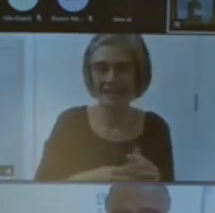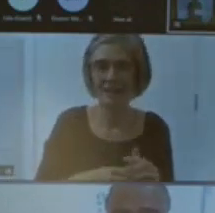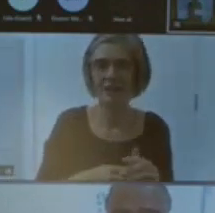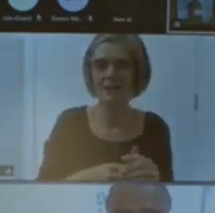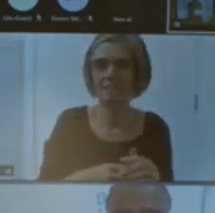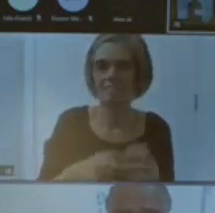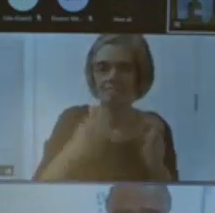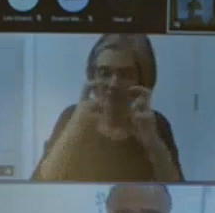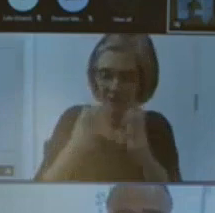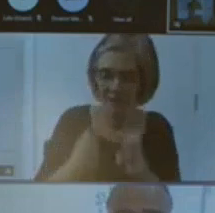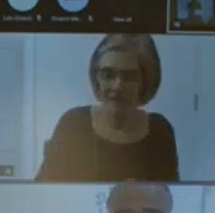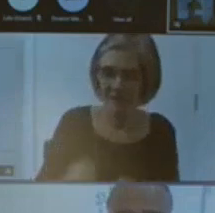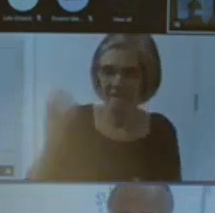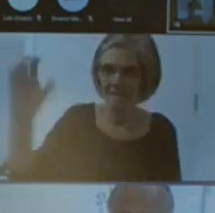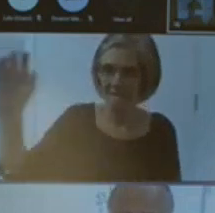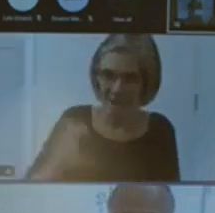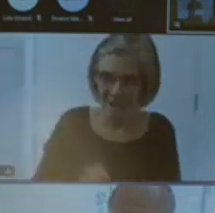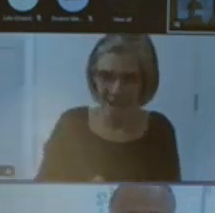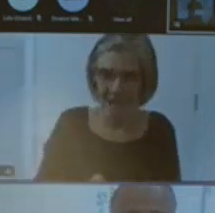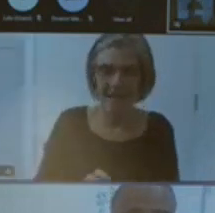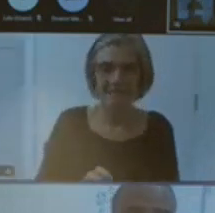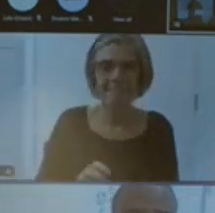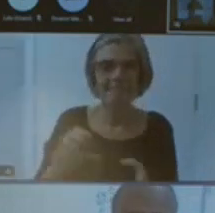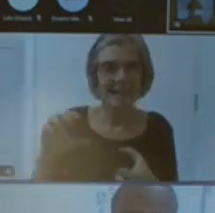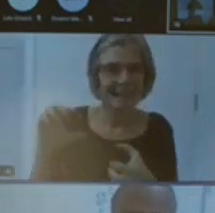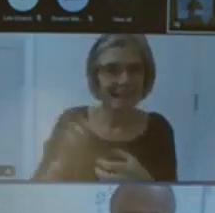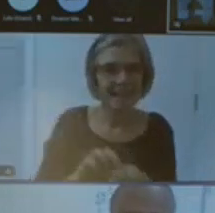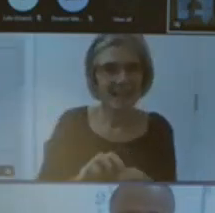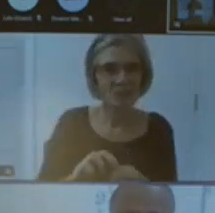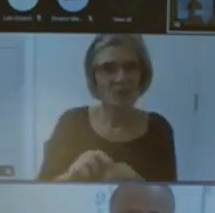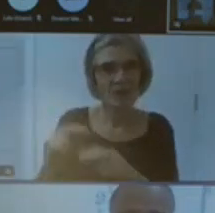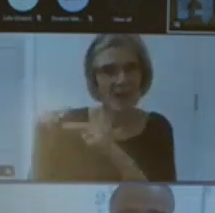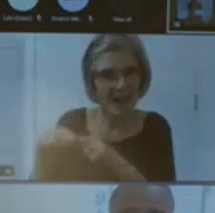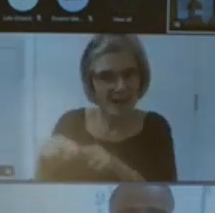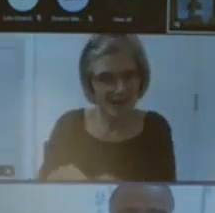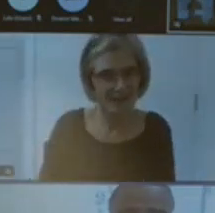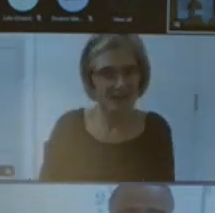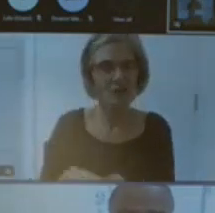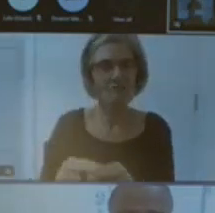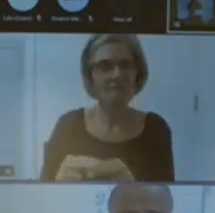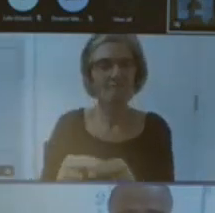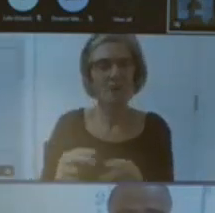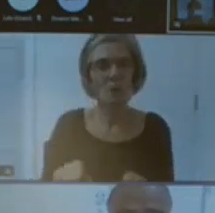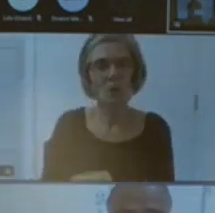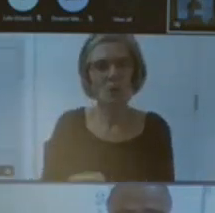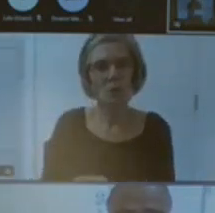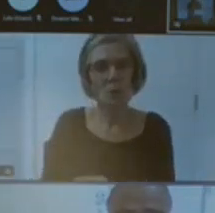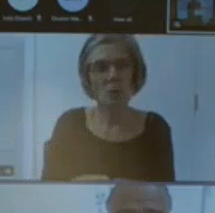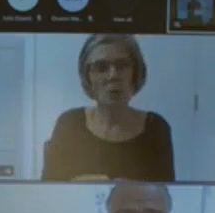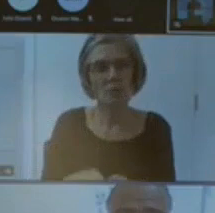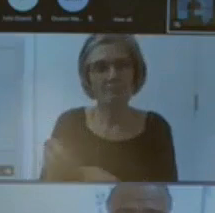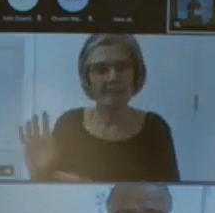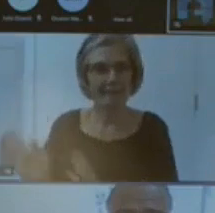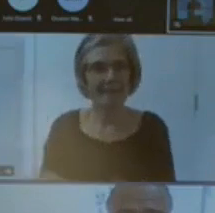Heritage across the country and we also deliver a lot of work from an EDI perspective to support